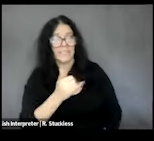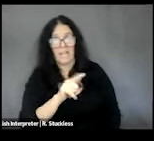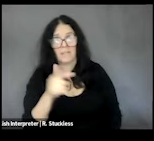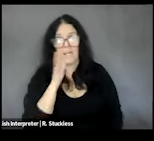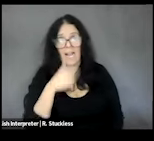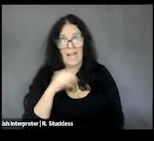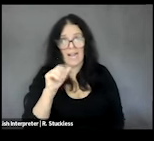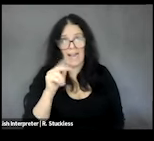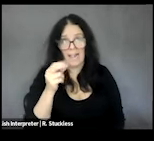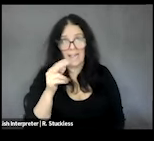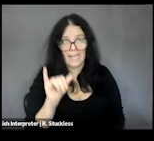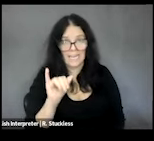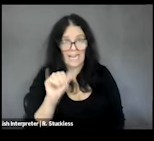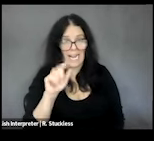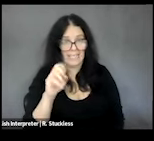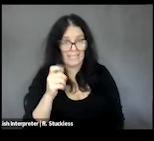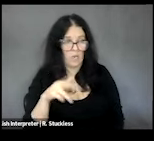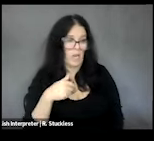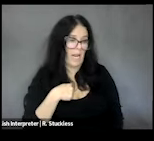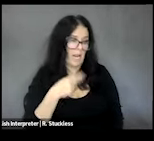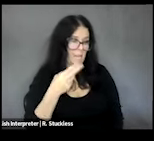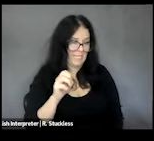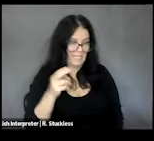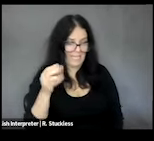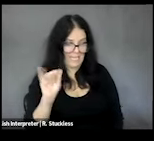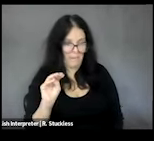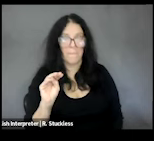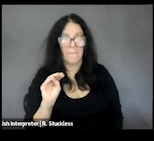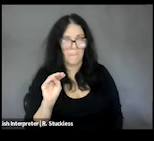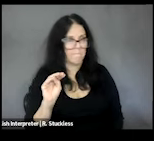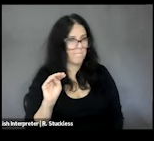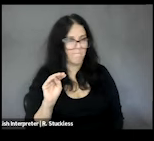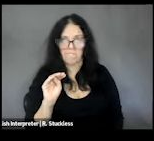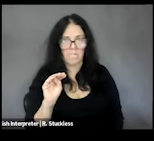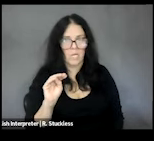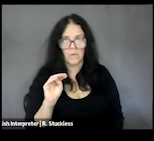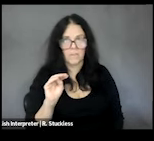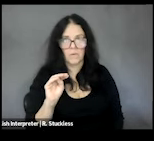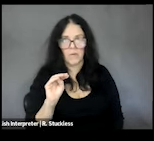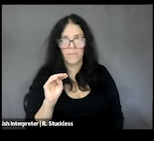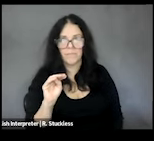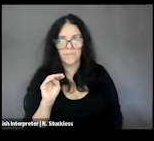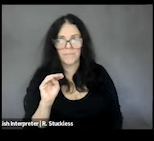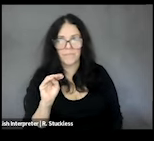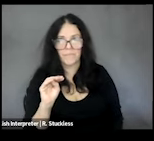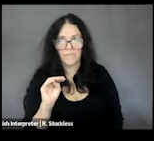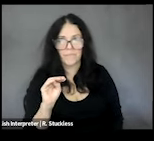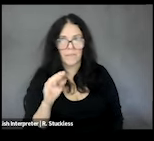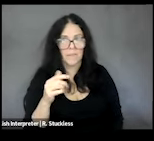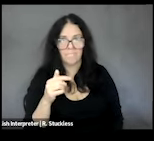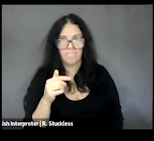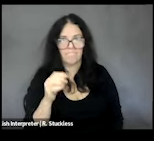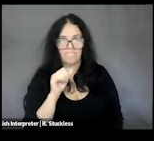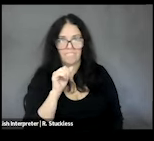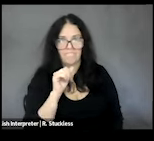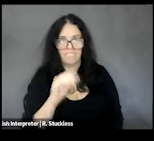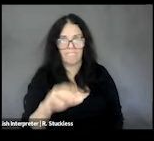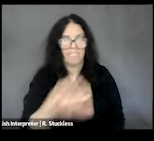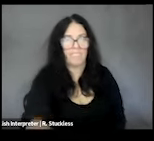My pronouns are he/him. I'm a Black man, 35 years old, with a uh blue sweater on. I have brown and